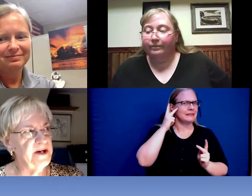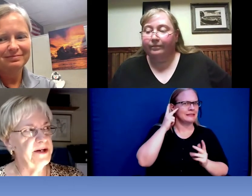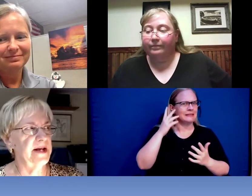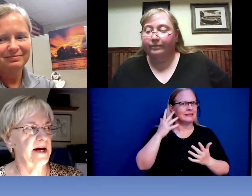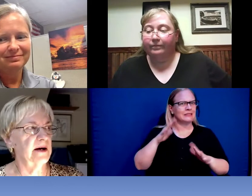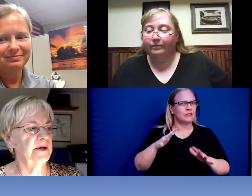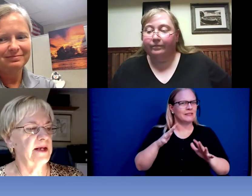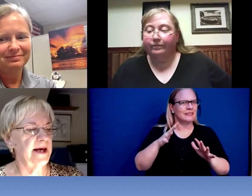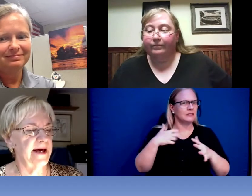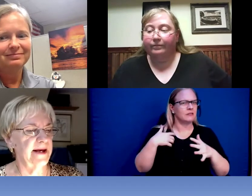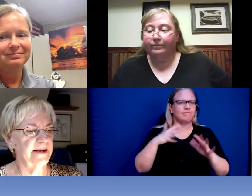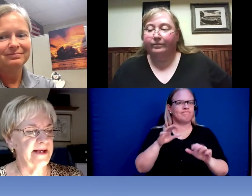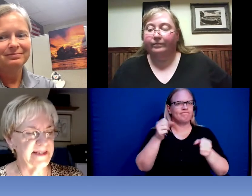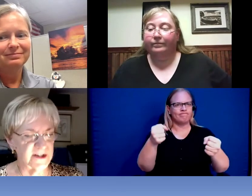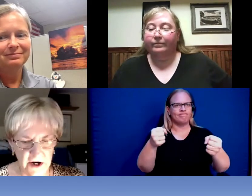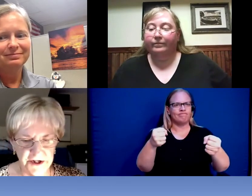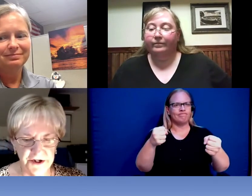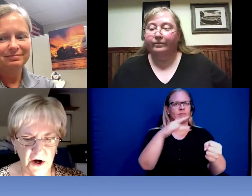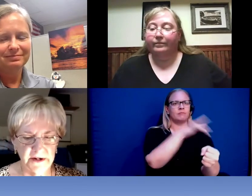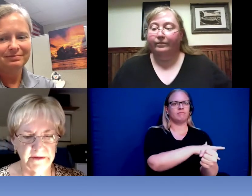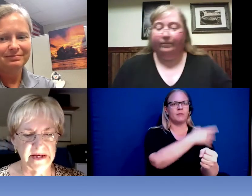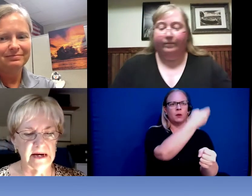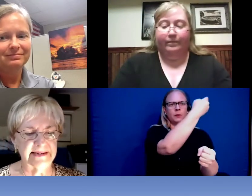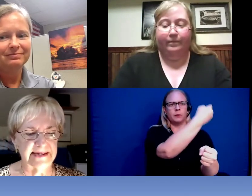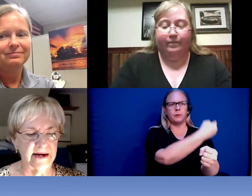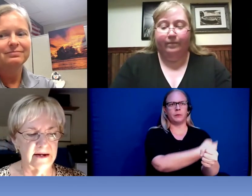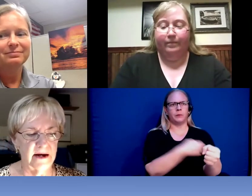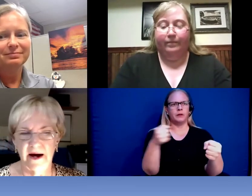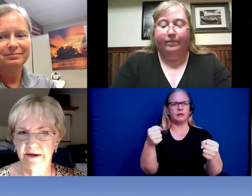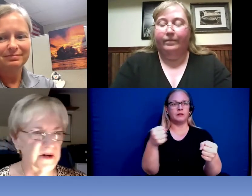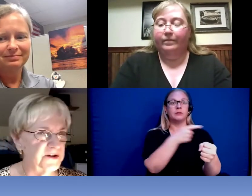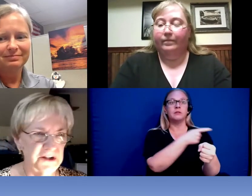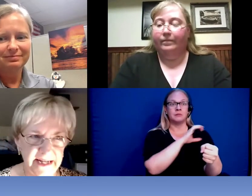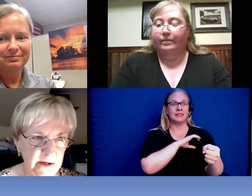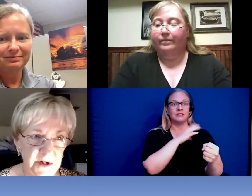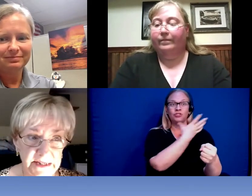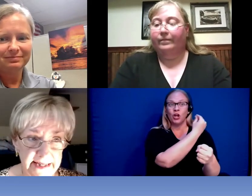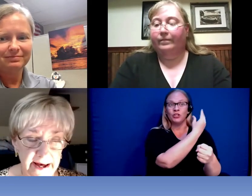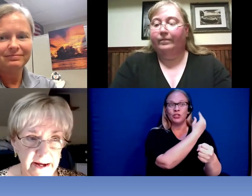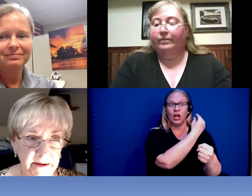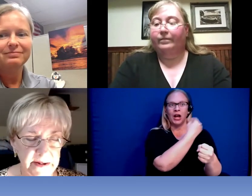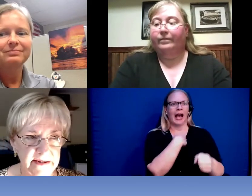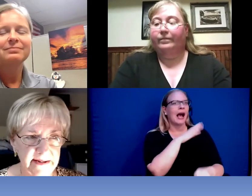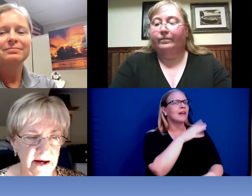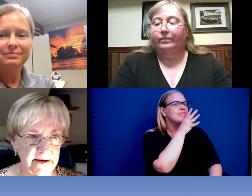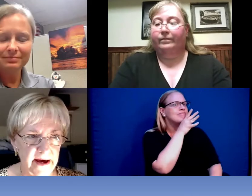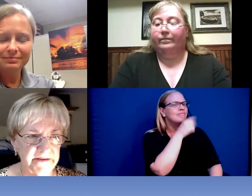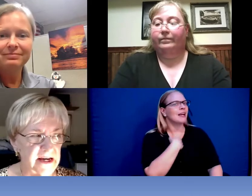window down and he started to talk to me, I said: I don't understand what you are saying because I have a